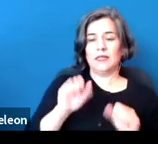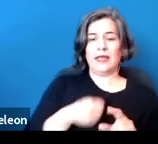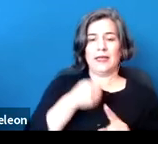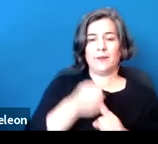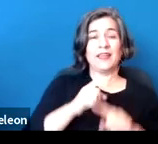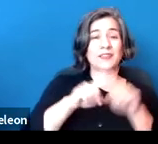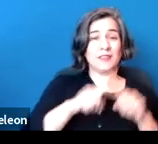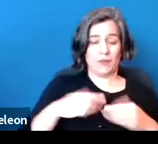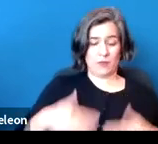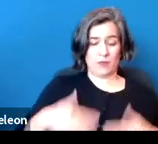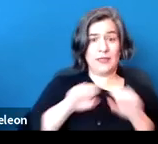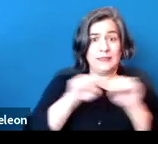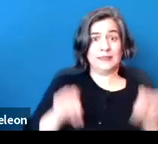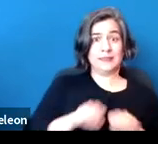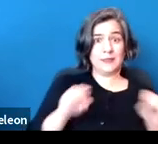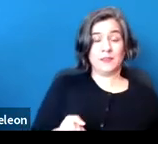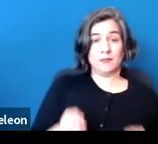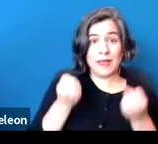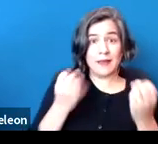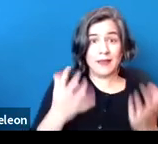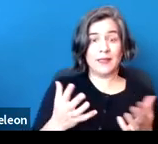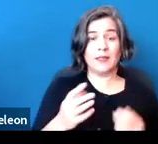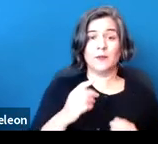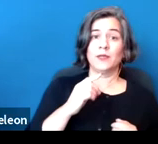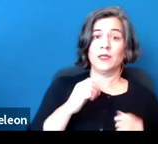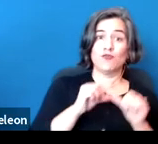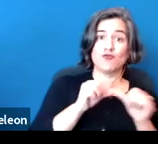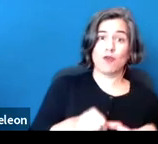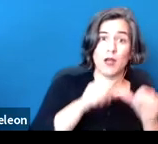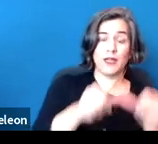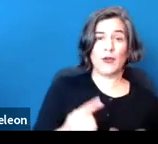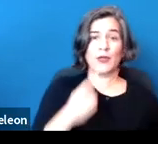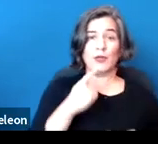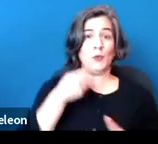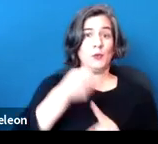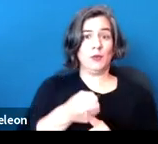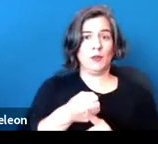It can be a chronic or an acute health condition, and some examples are on the screen.